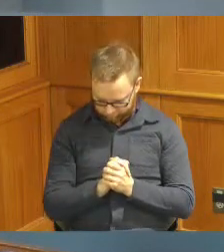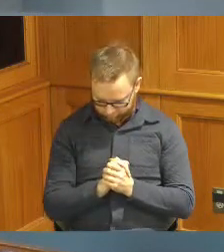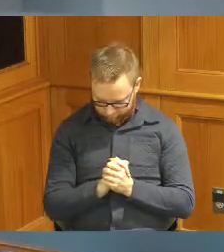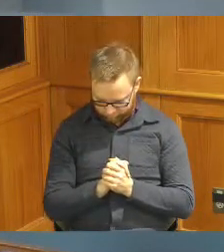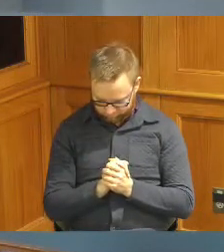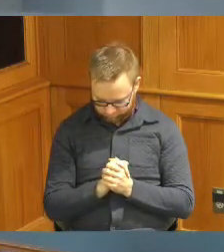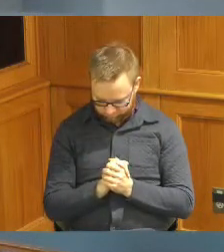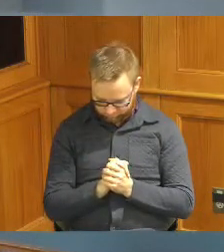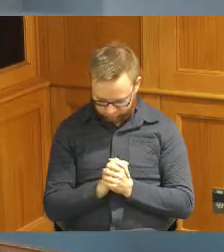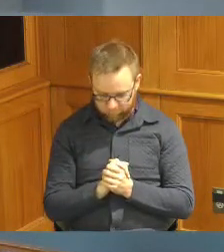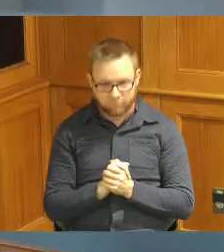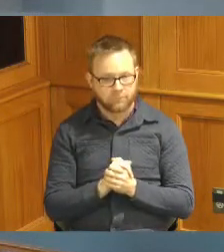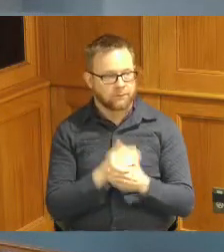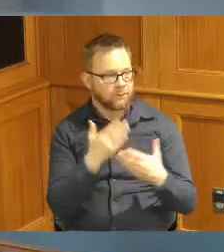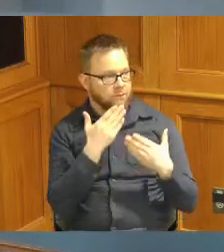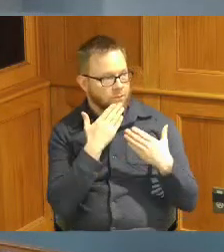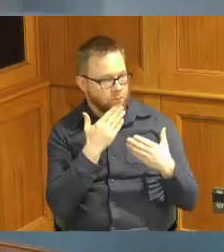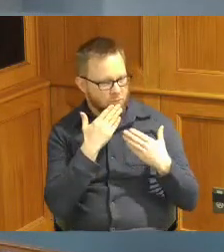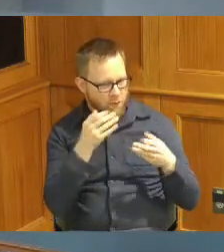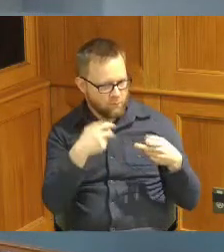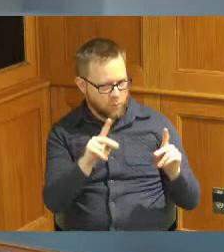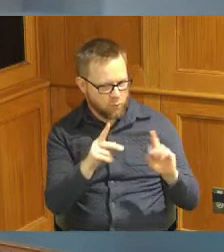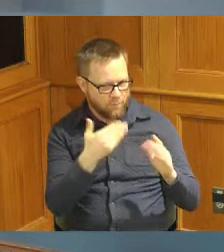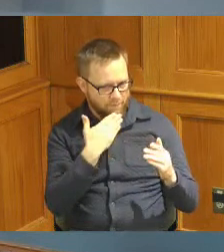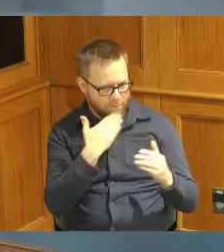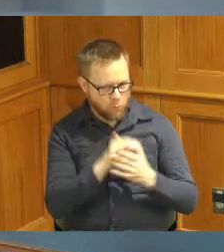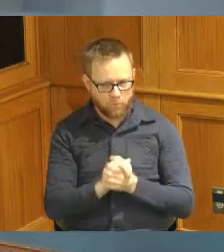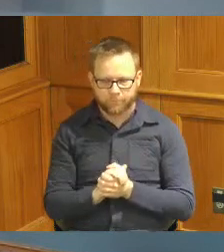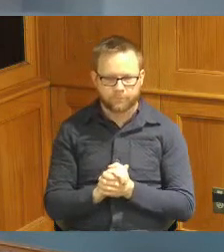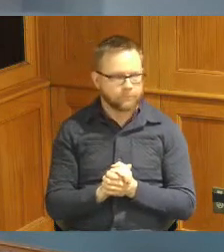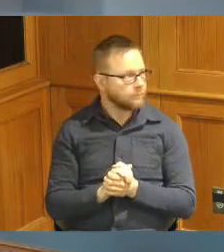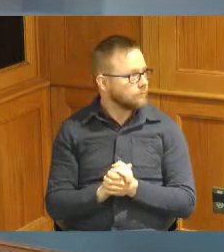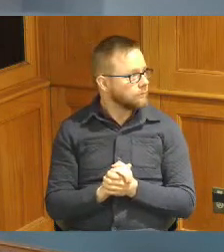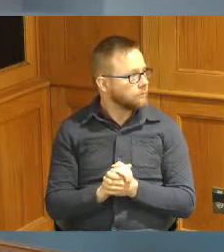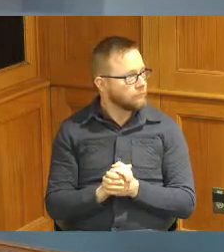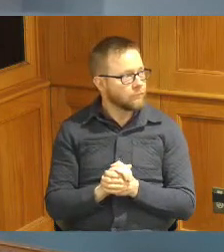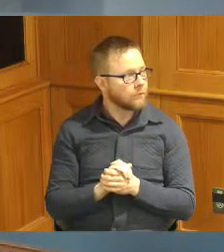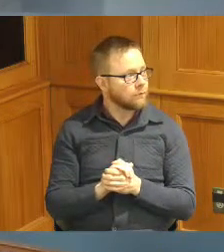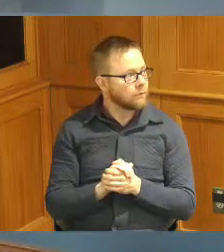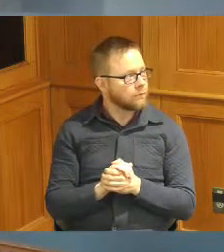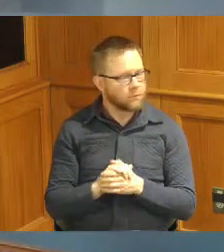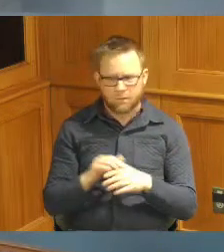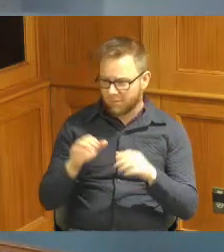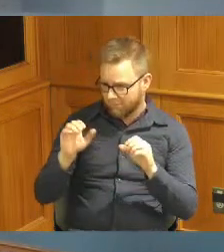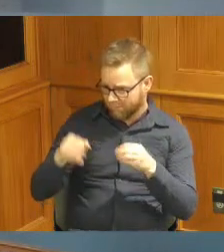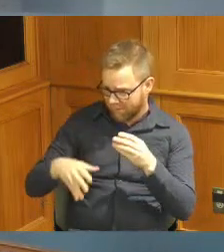thank you thank you for that opportunity Commissioners and just oh make a comment yeah